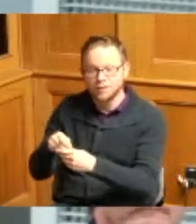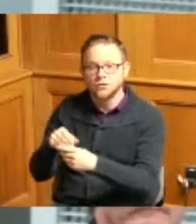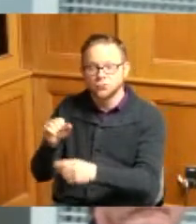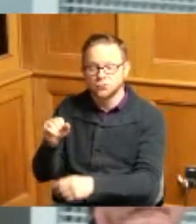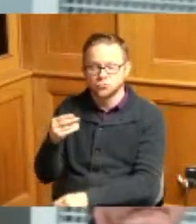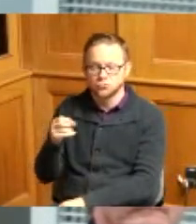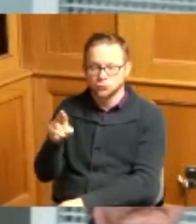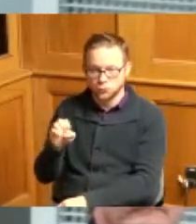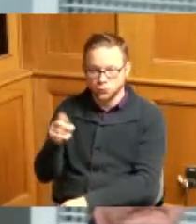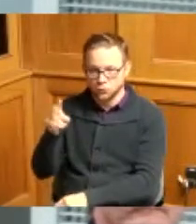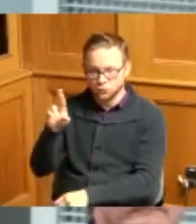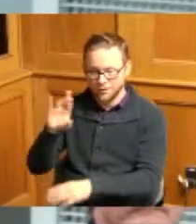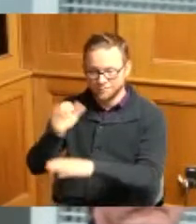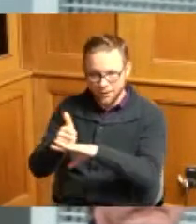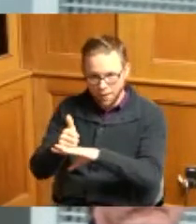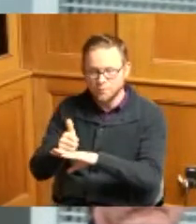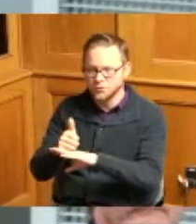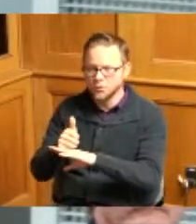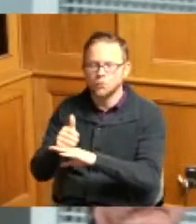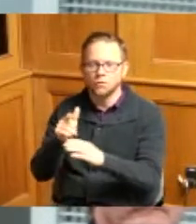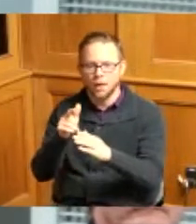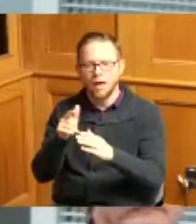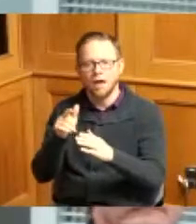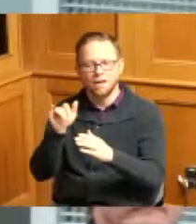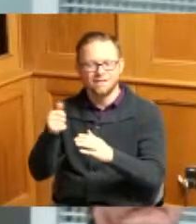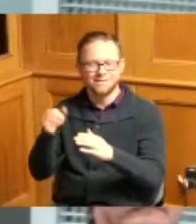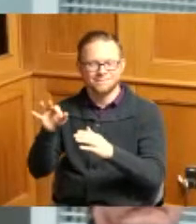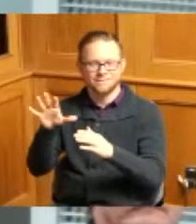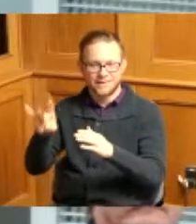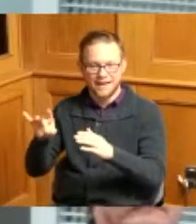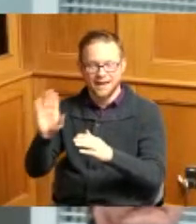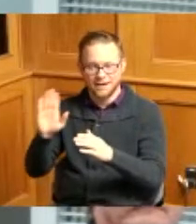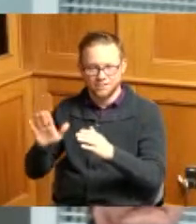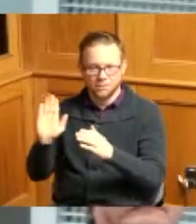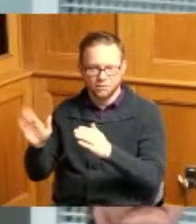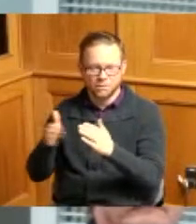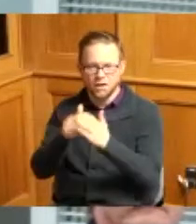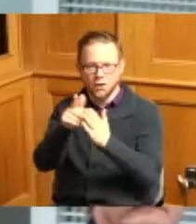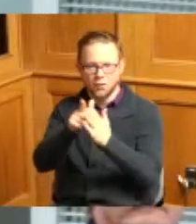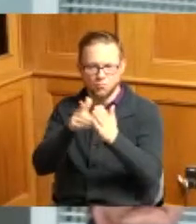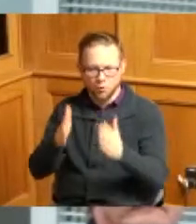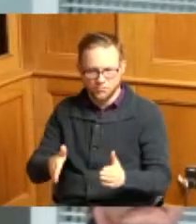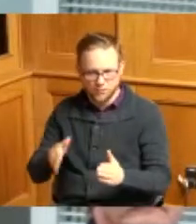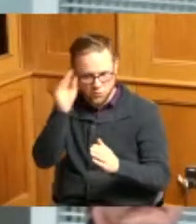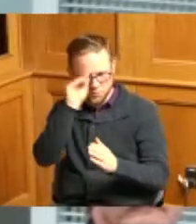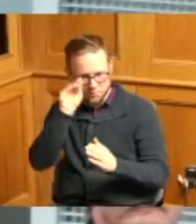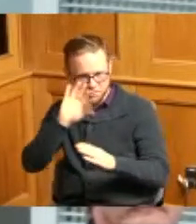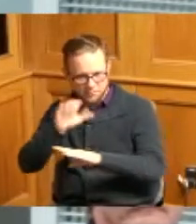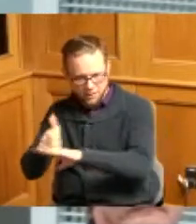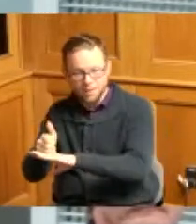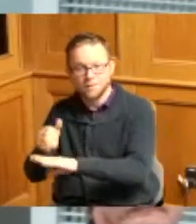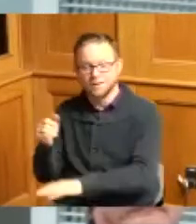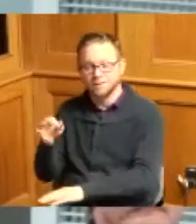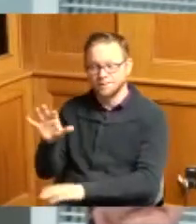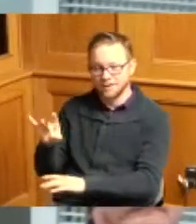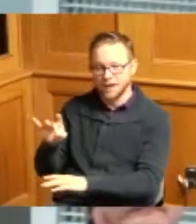office by the Prosecutor's opinion of 1958 in 1988 a letter was sent to the Loveland Castle